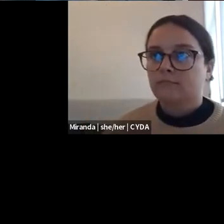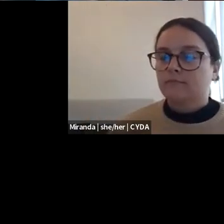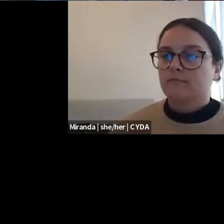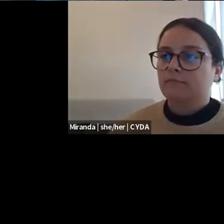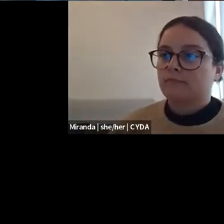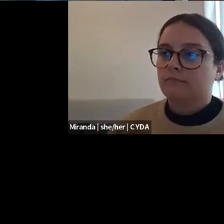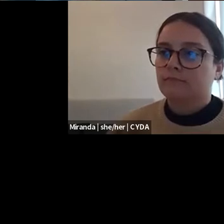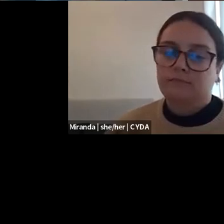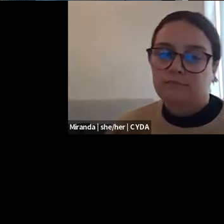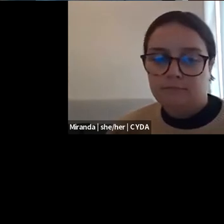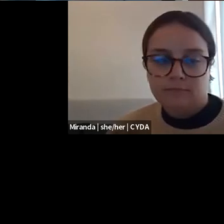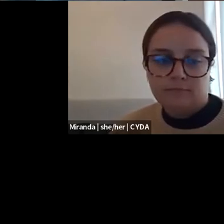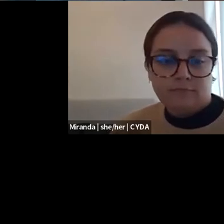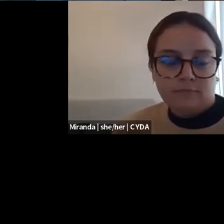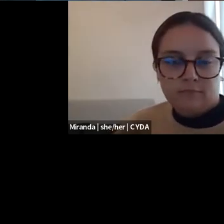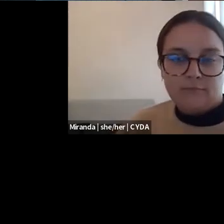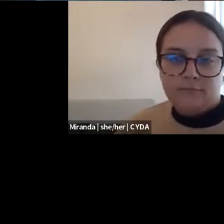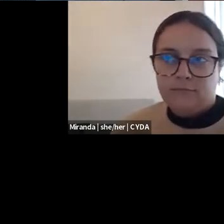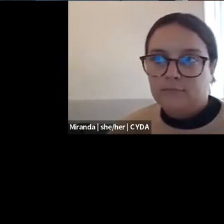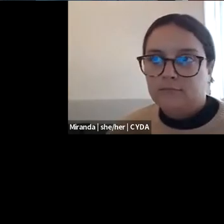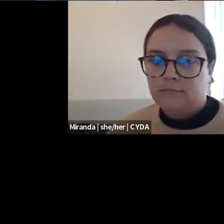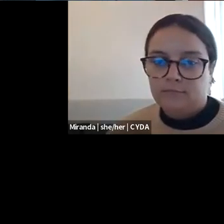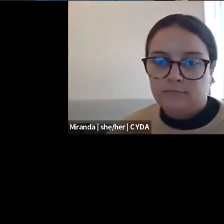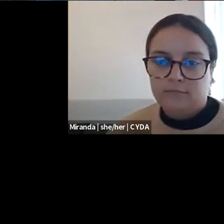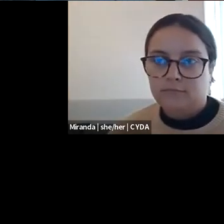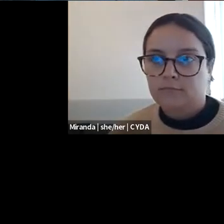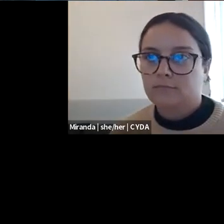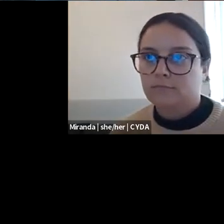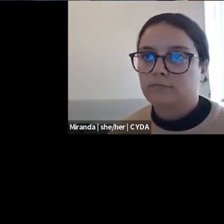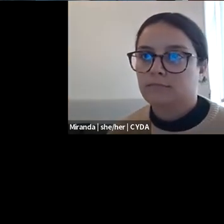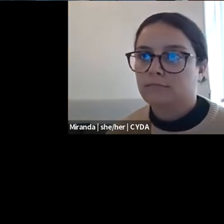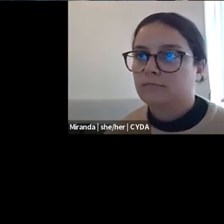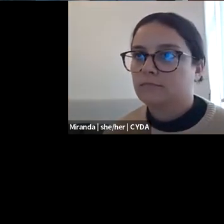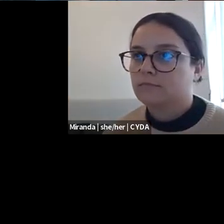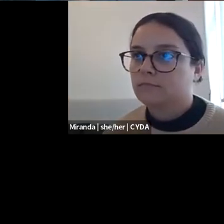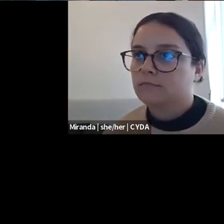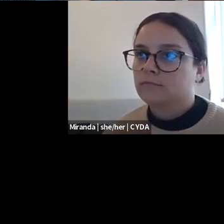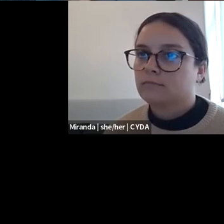Yeah, cool. My name is Will everyone I use him he pronouns.